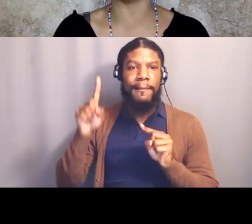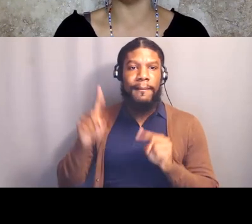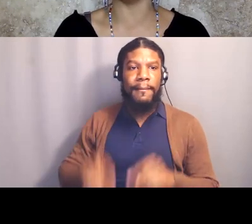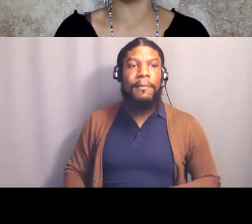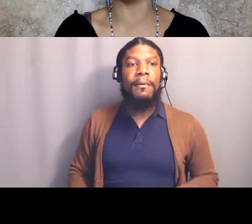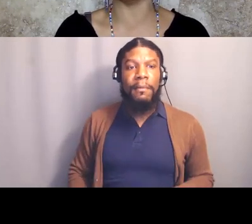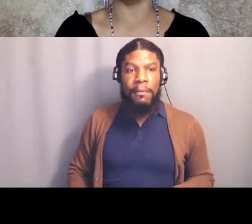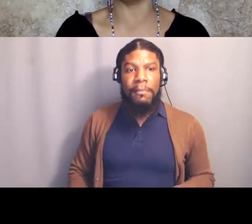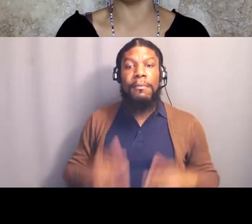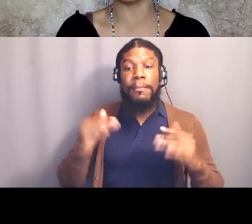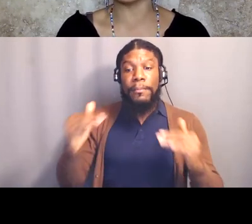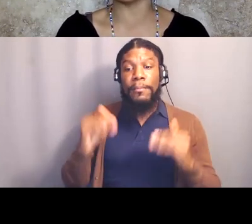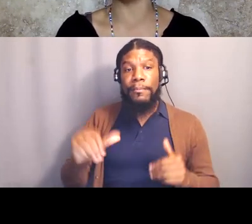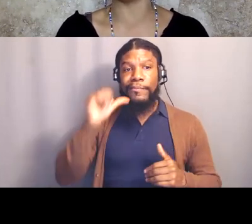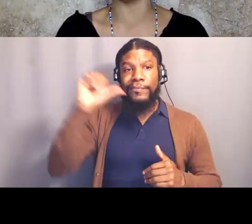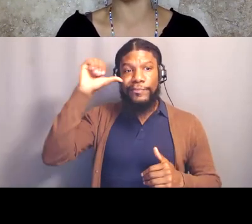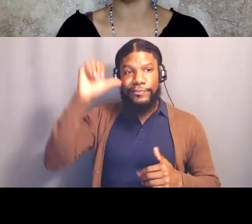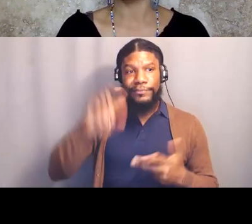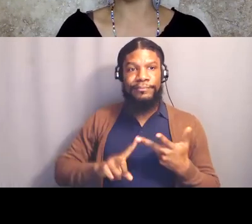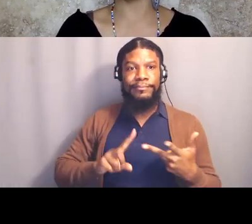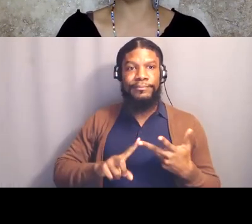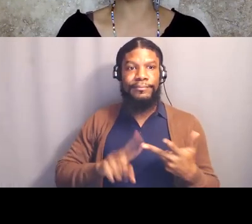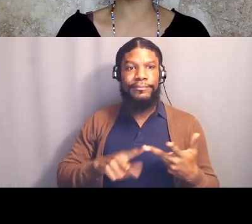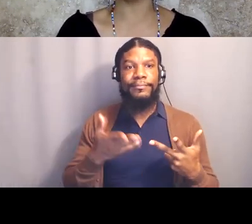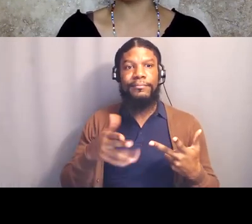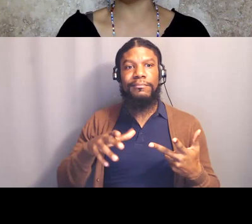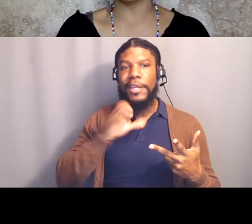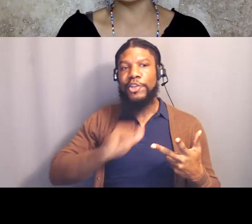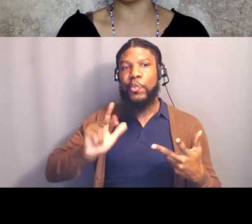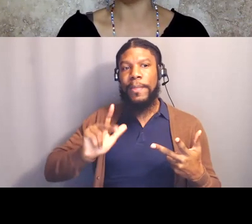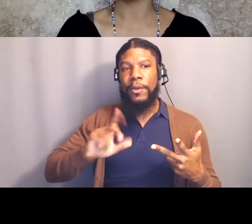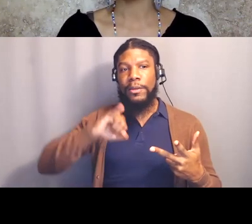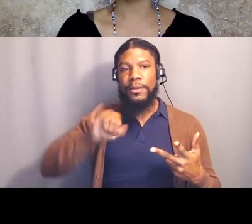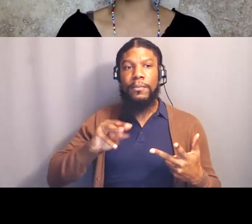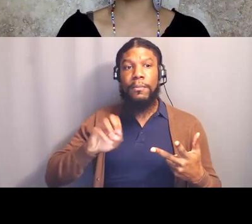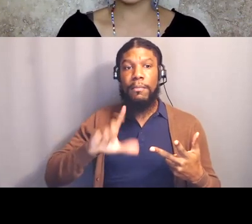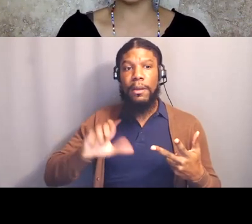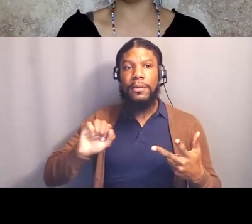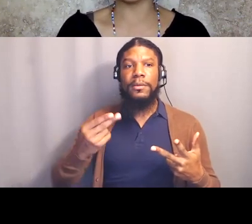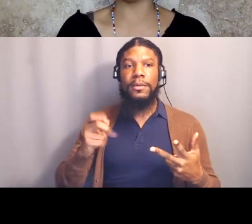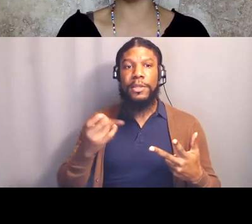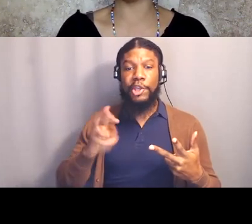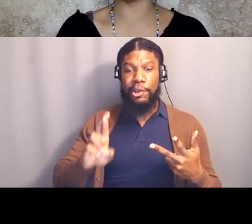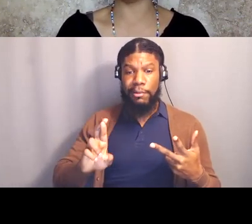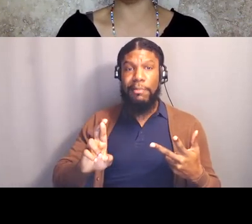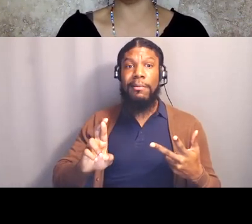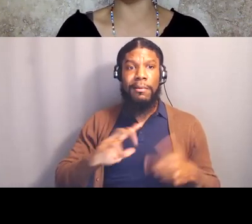Jamal Shakir who's 23 years old, and when he was 22, he was shot by an LAPD